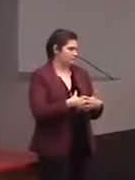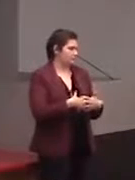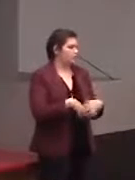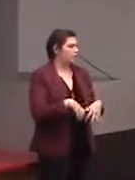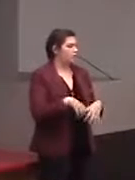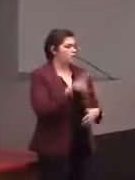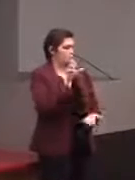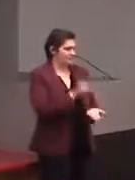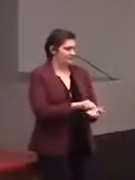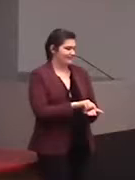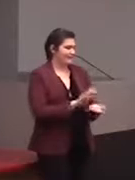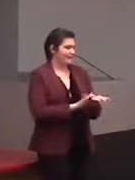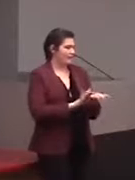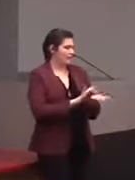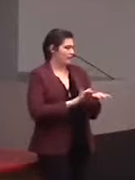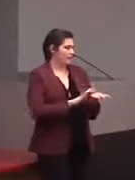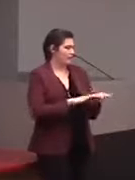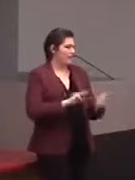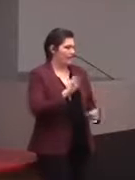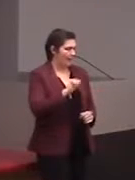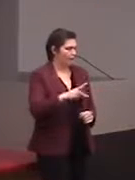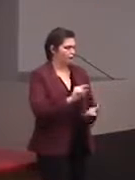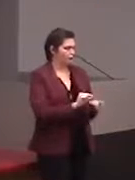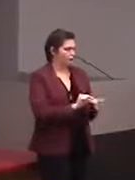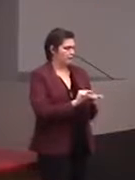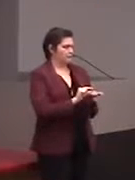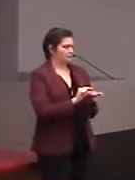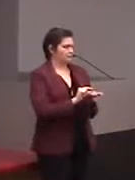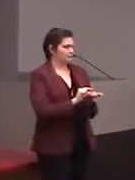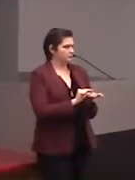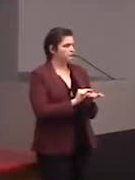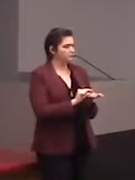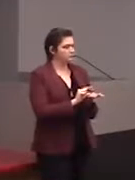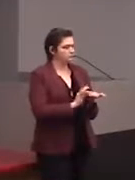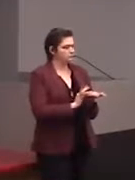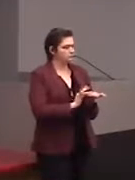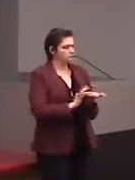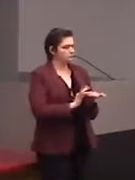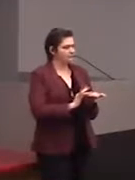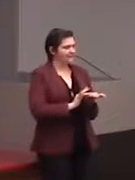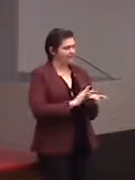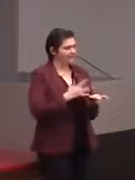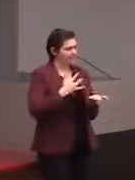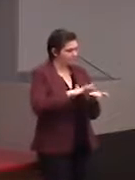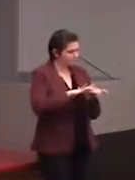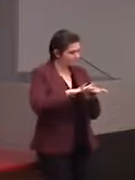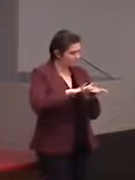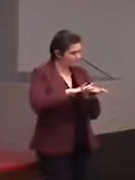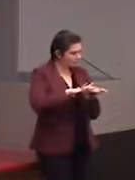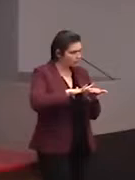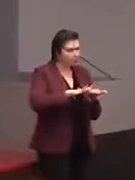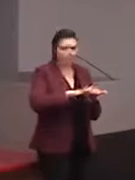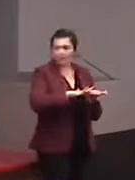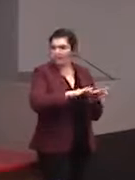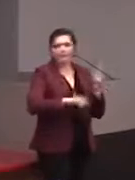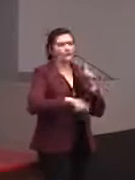a tactile map, so it's a raised map. And then it prints the texture and it also prints the visual.